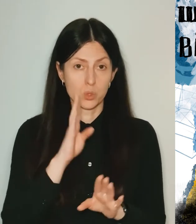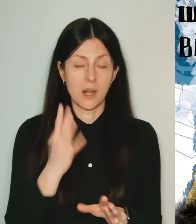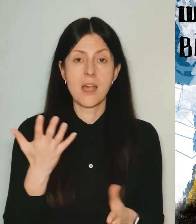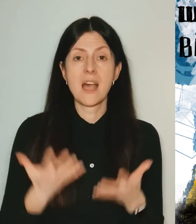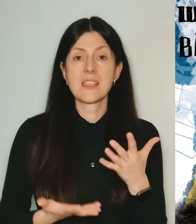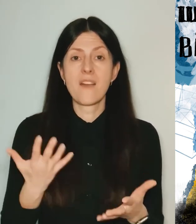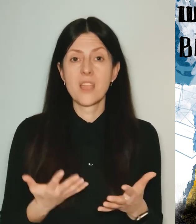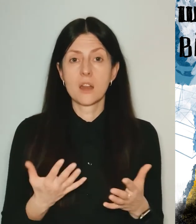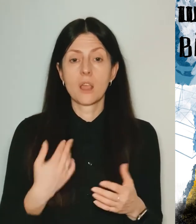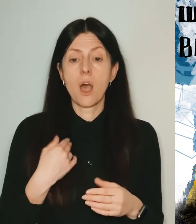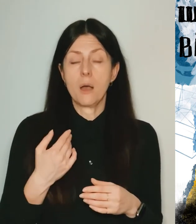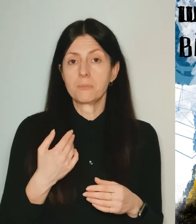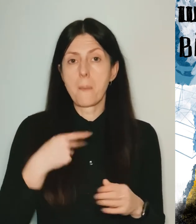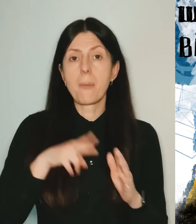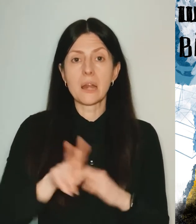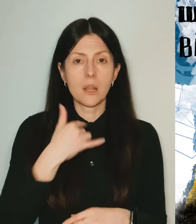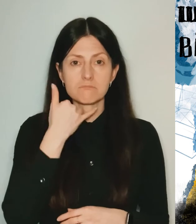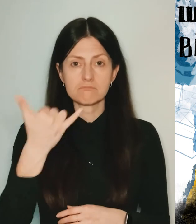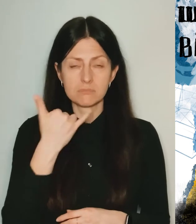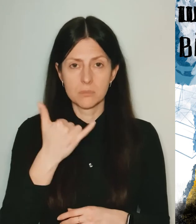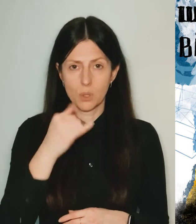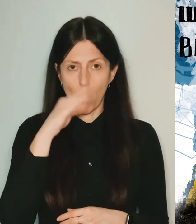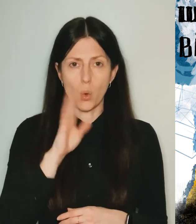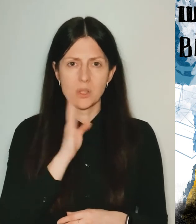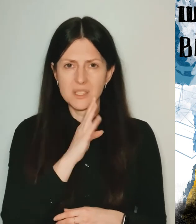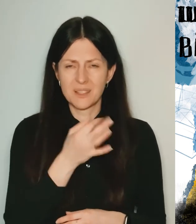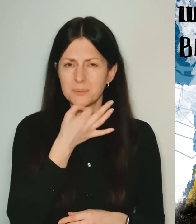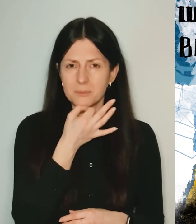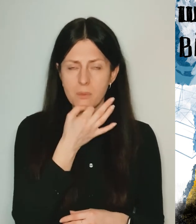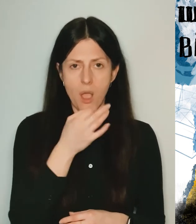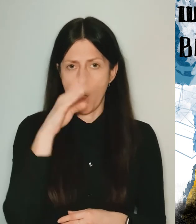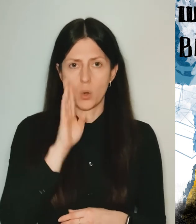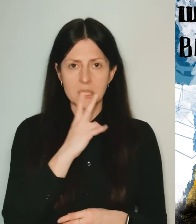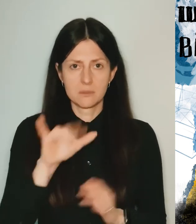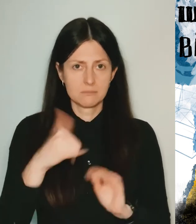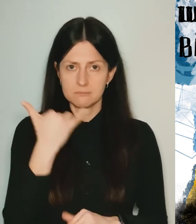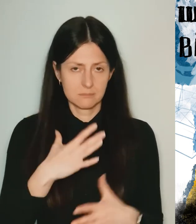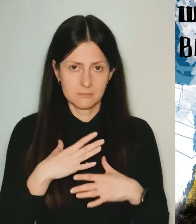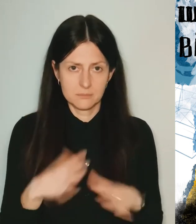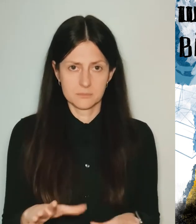It seems like… At the same time, I was calling my parents. They were sleeping as it was early in the morning. They were not responding.